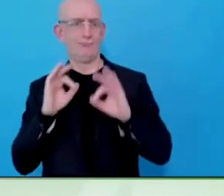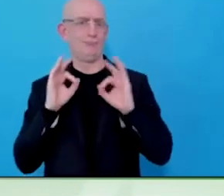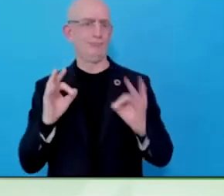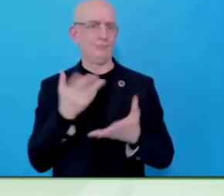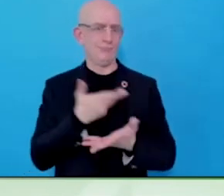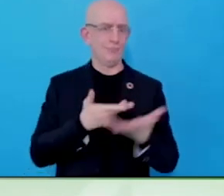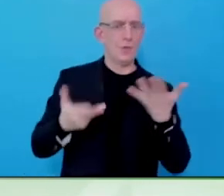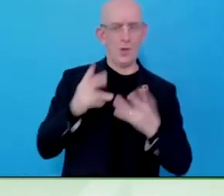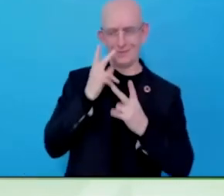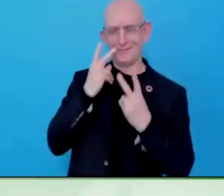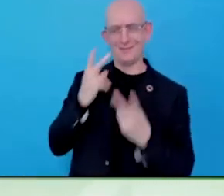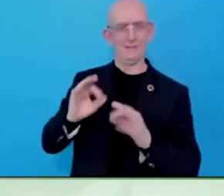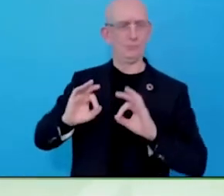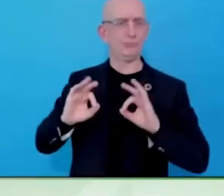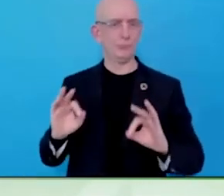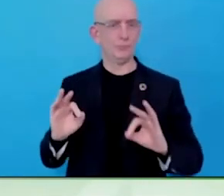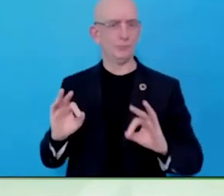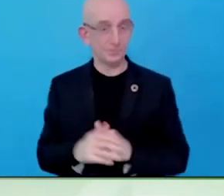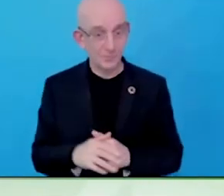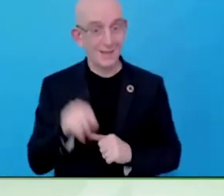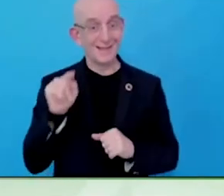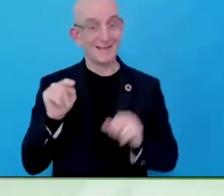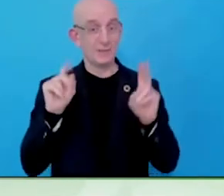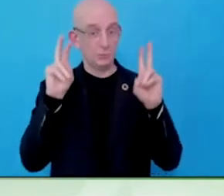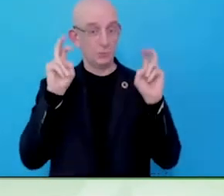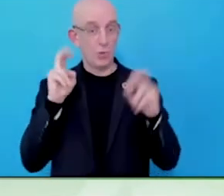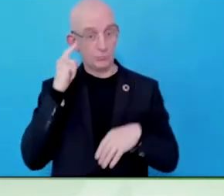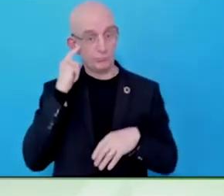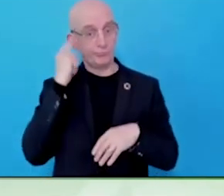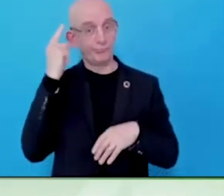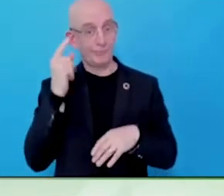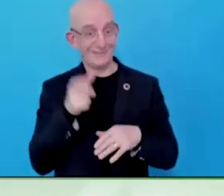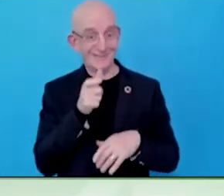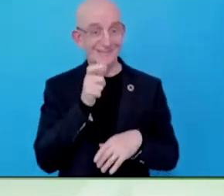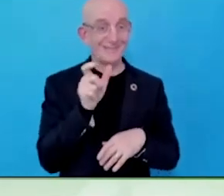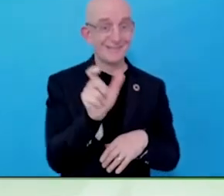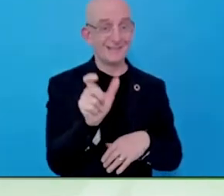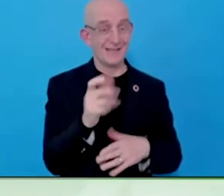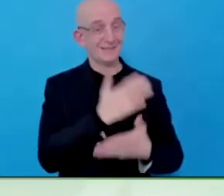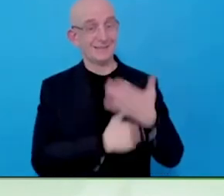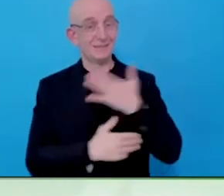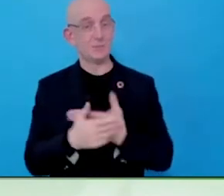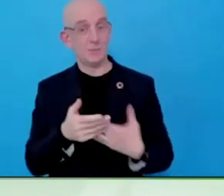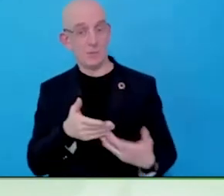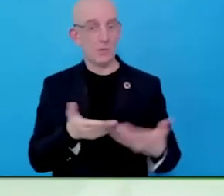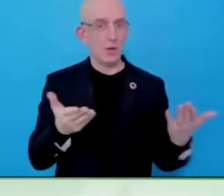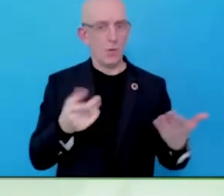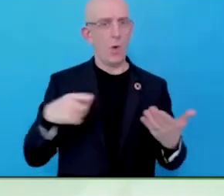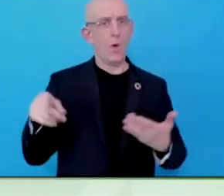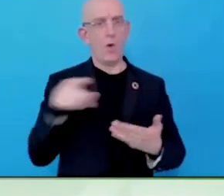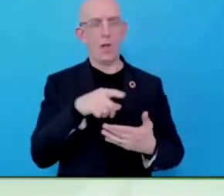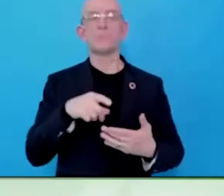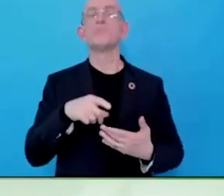equality. You cannot have inclusion without equality. You seem to forget that and you don't make assumptions about what